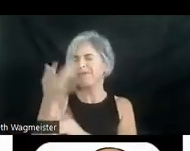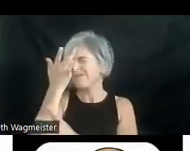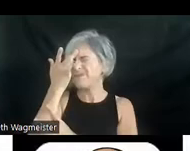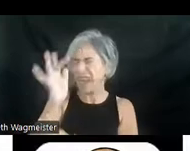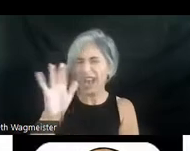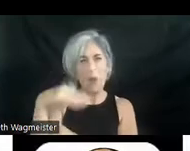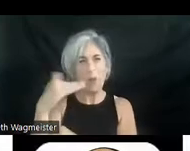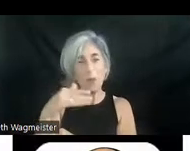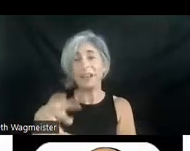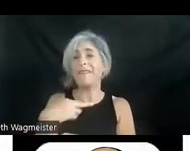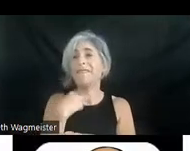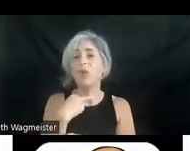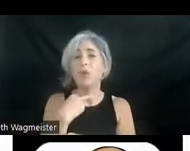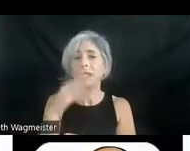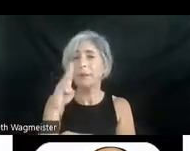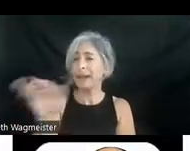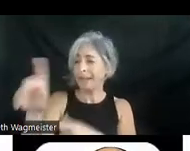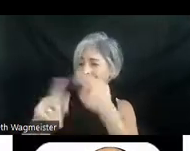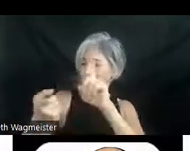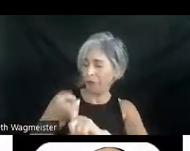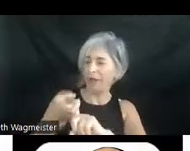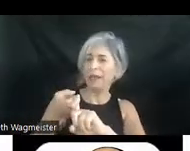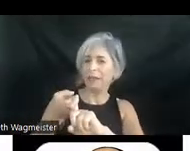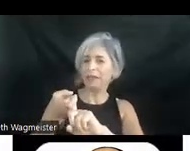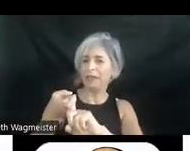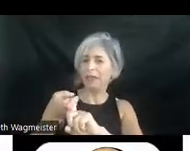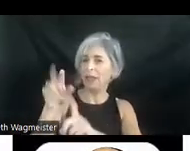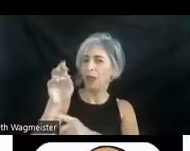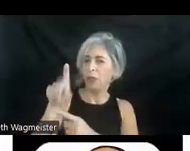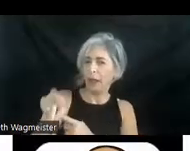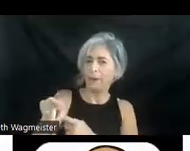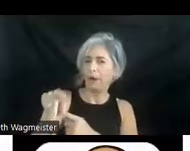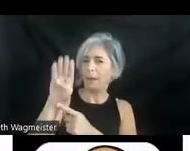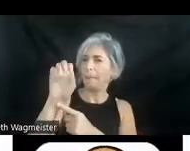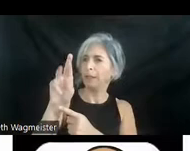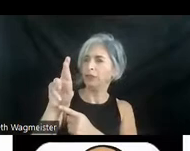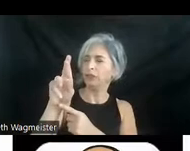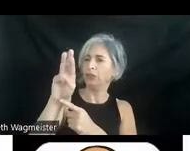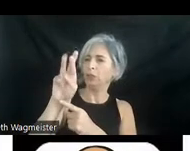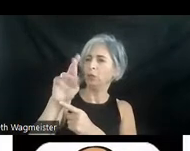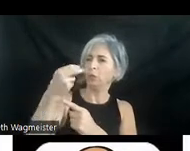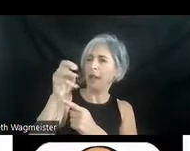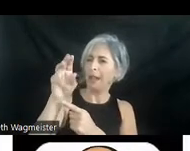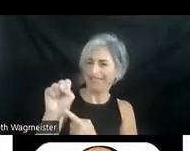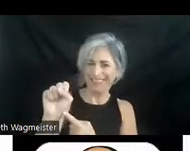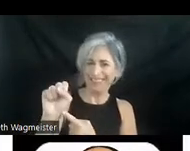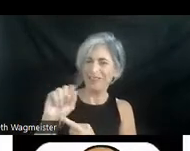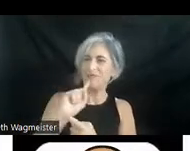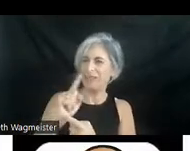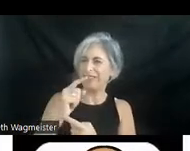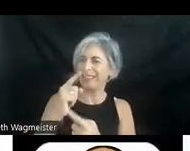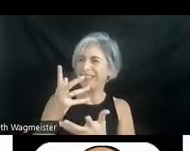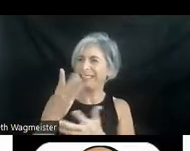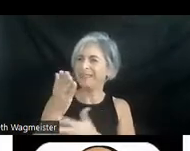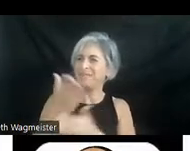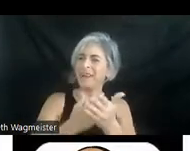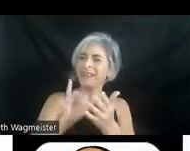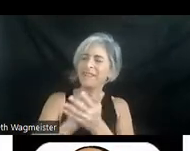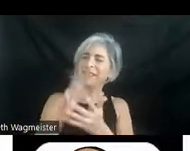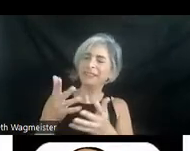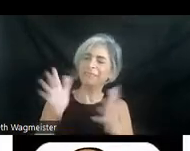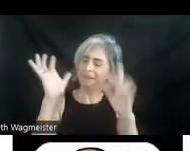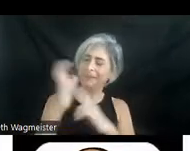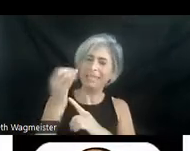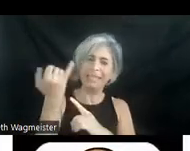it voiced by his friend the rapper Busta Rhymes. So it really makes it a piece. See you if